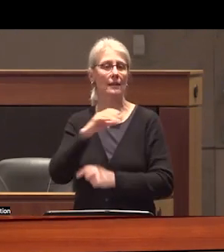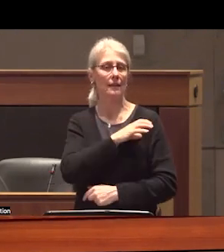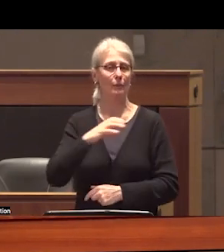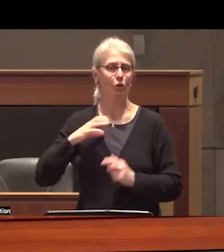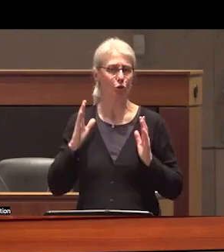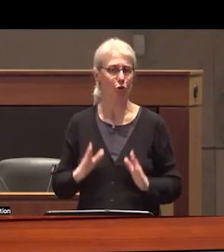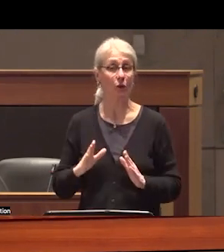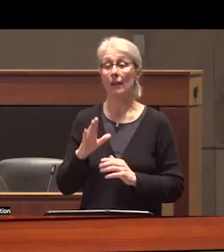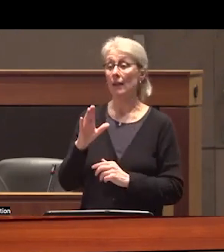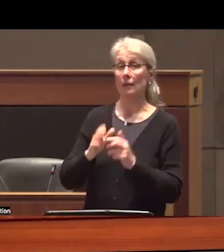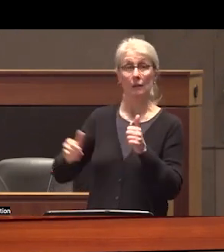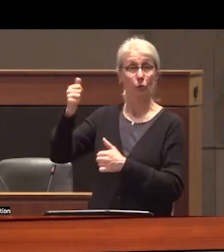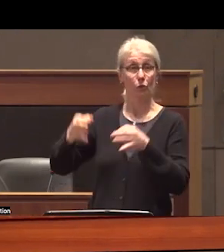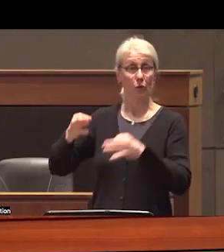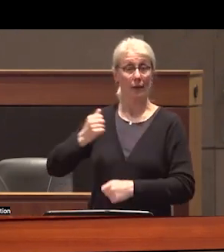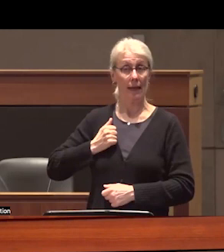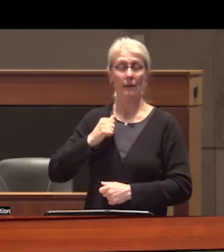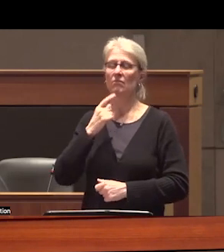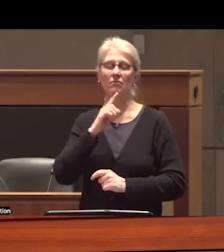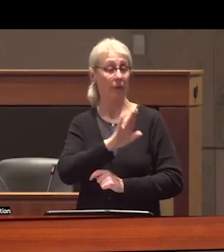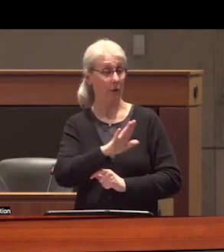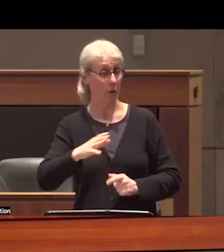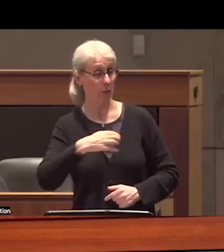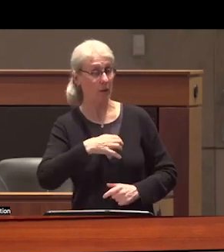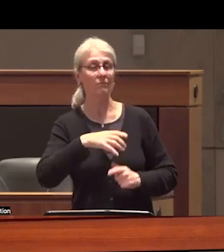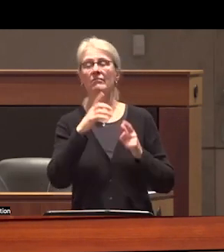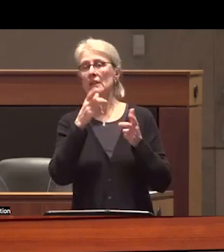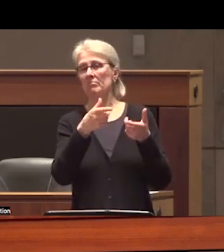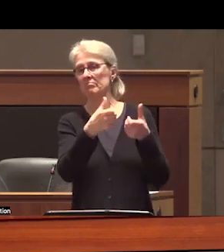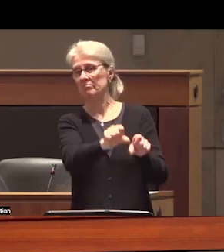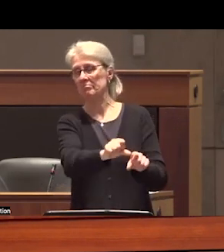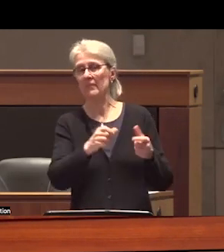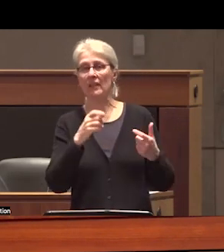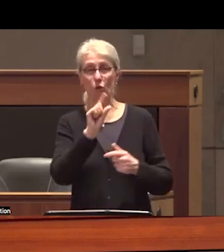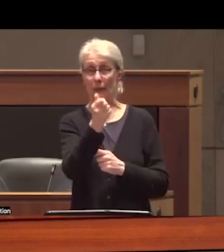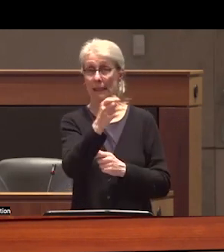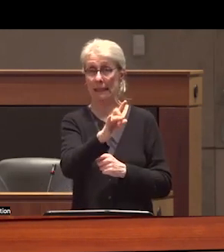Canada denied their appeal to hear a complaint first filed in 2018 and the complaint detailed